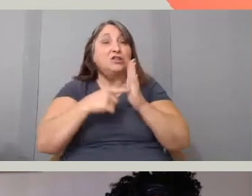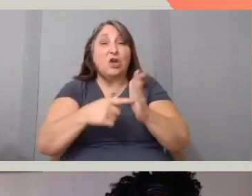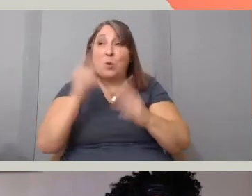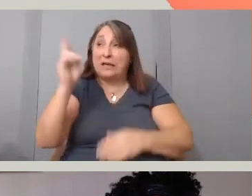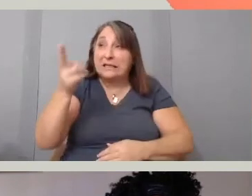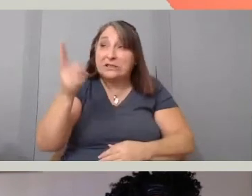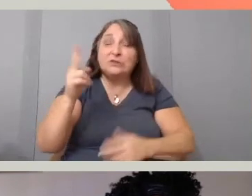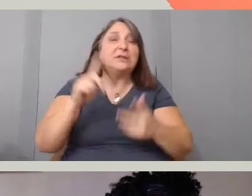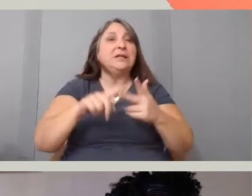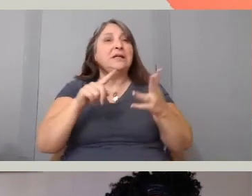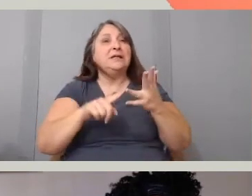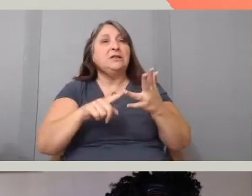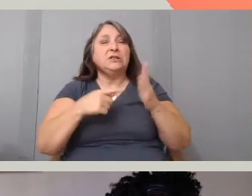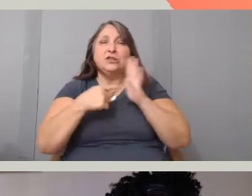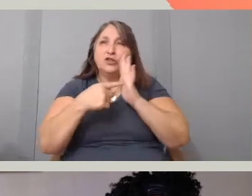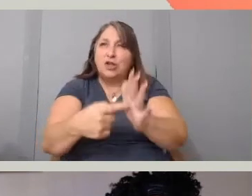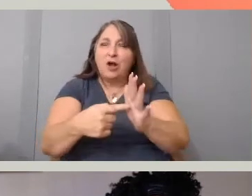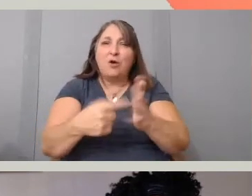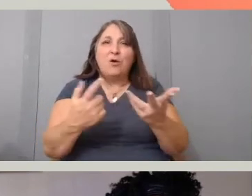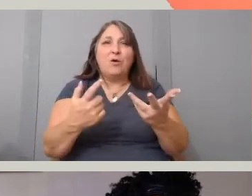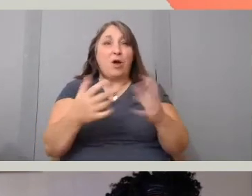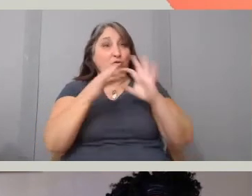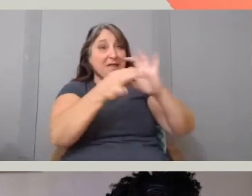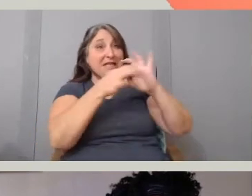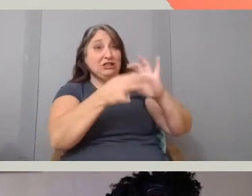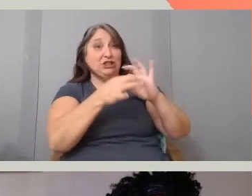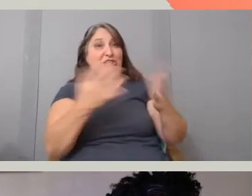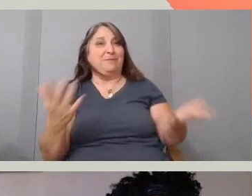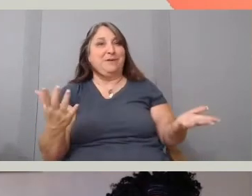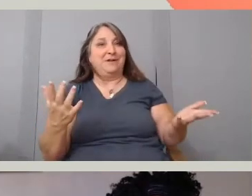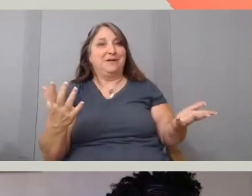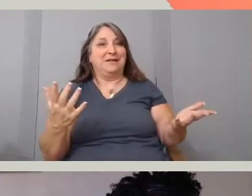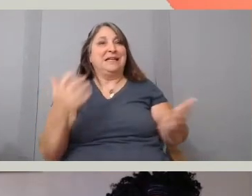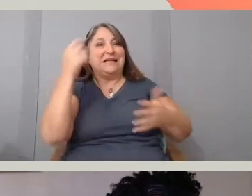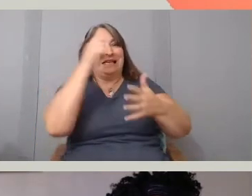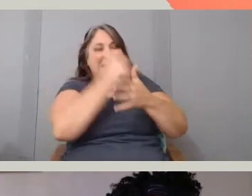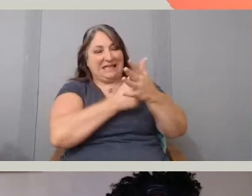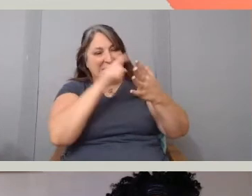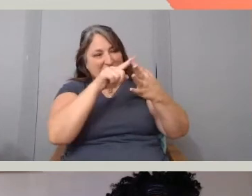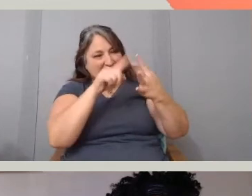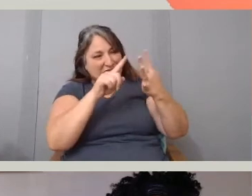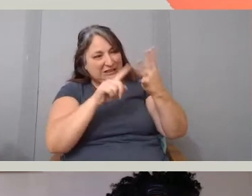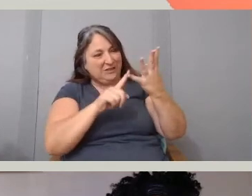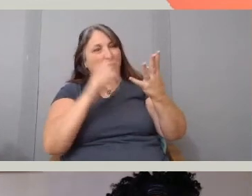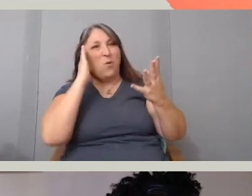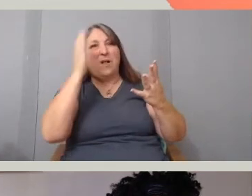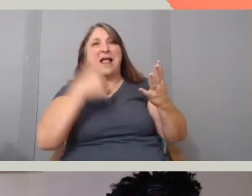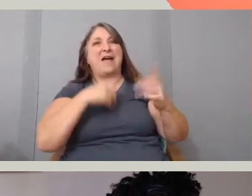Are we trying to communicate a relationship? Each one of those is going to give a very different perspective for a film